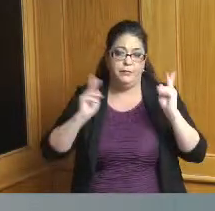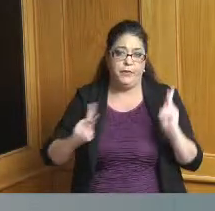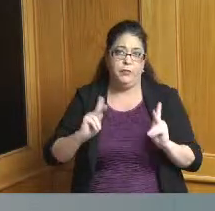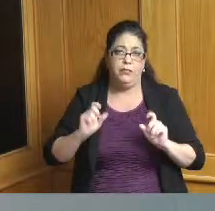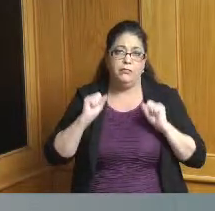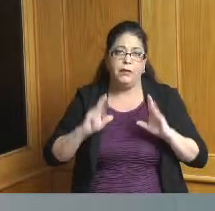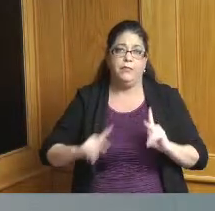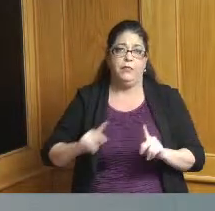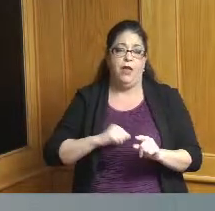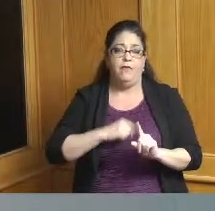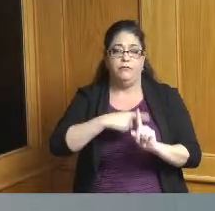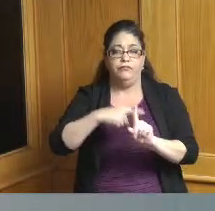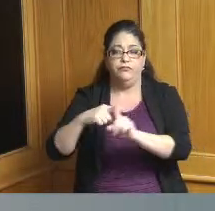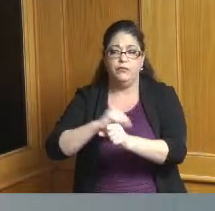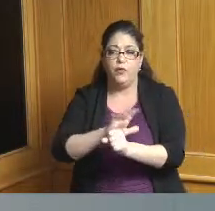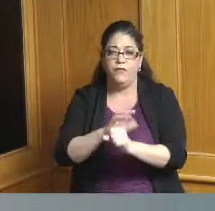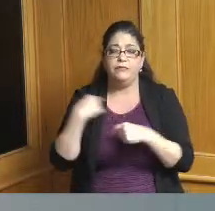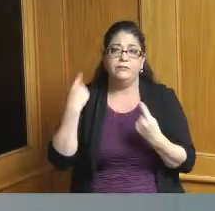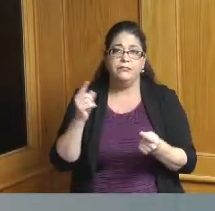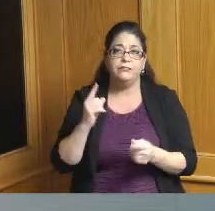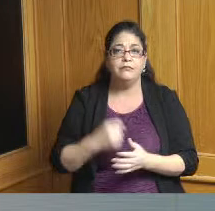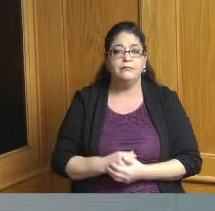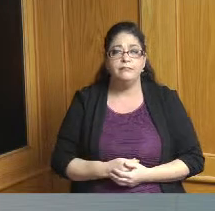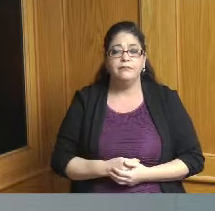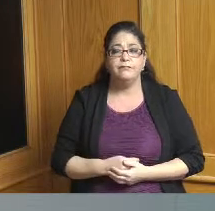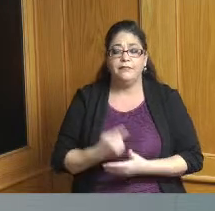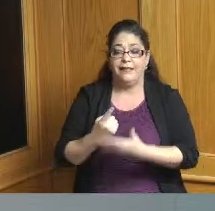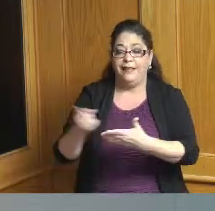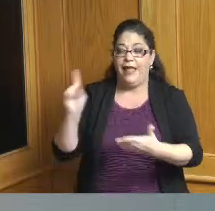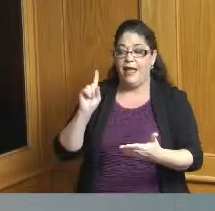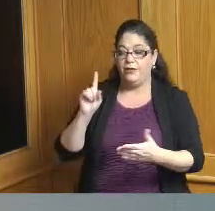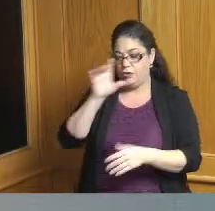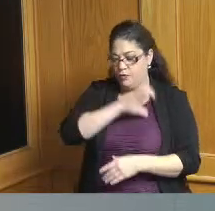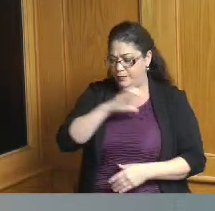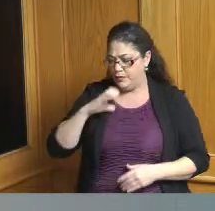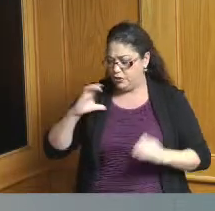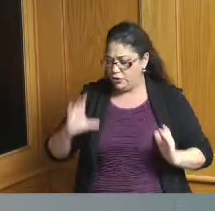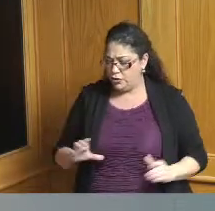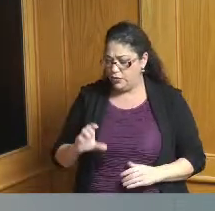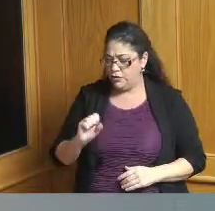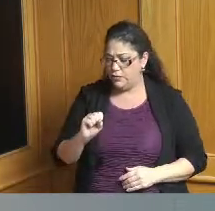the other numbers up there I think last week Commissioner Dumas Summerow Dumas mentioned